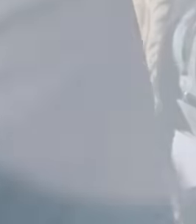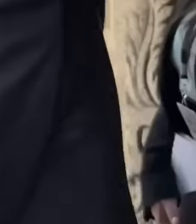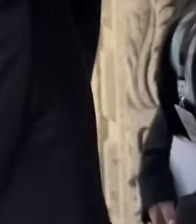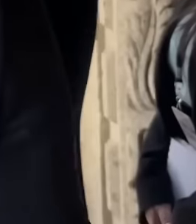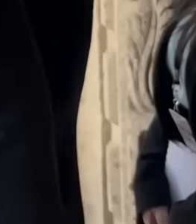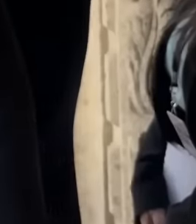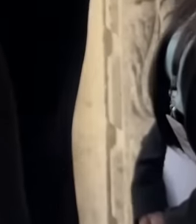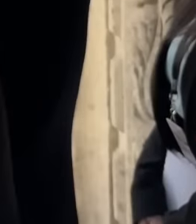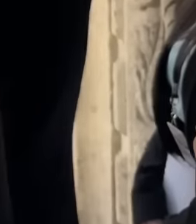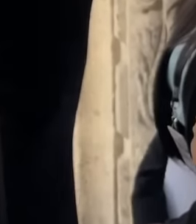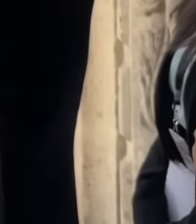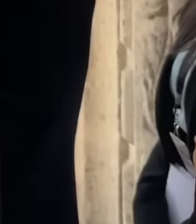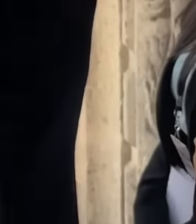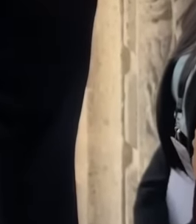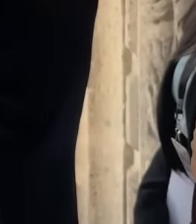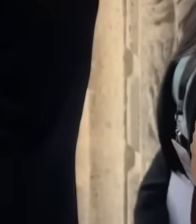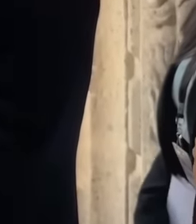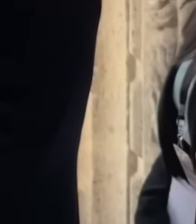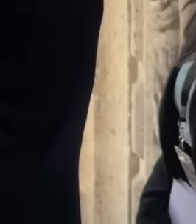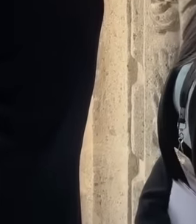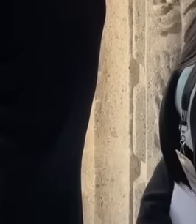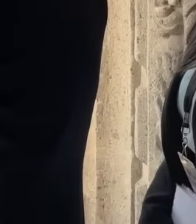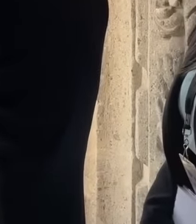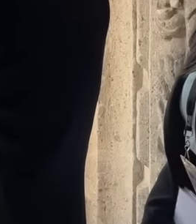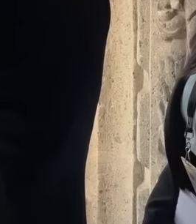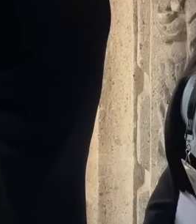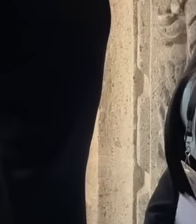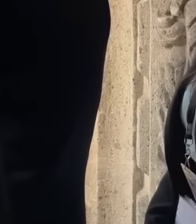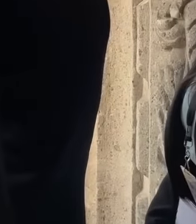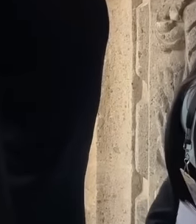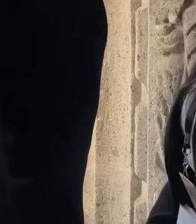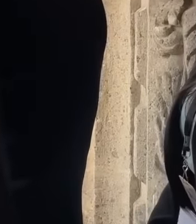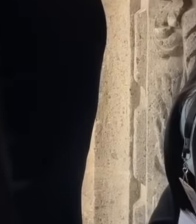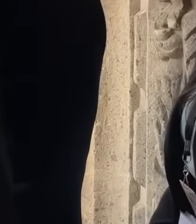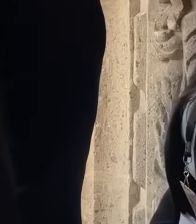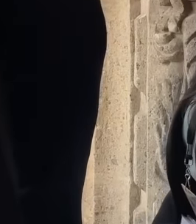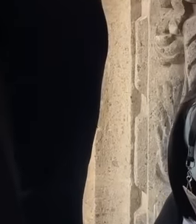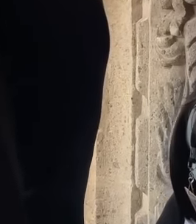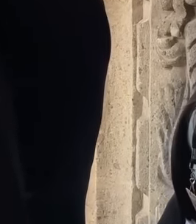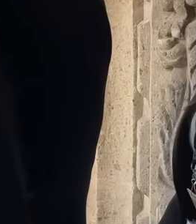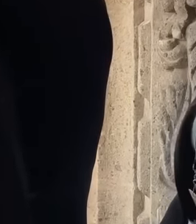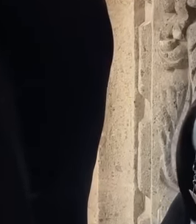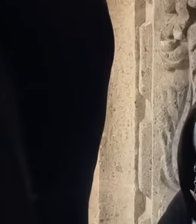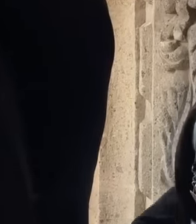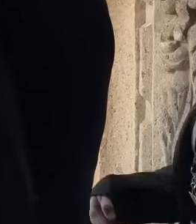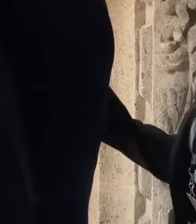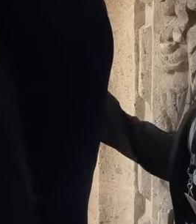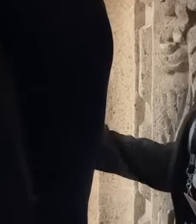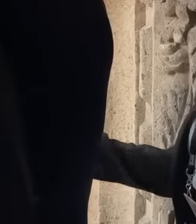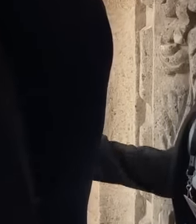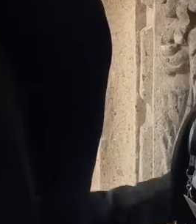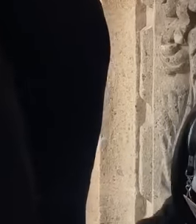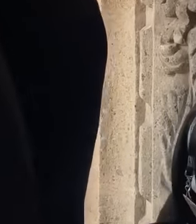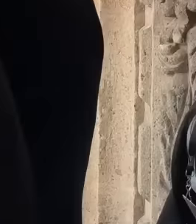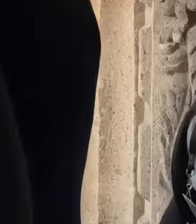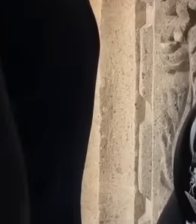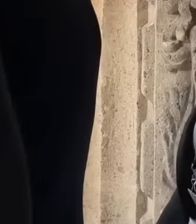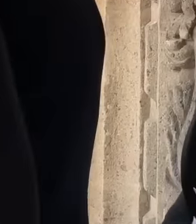if there is no respect while he is there, no violation of national sovereignty will be allowed.